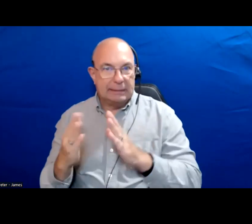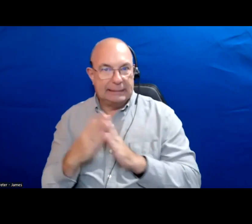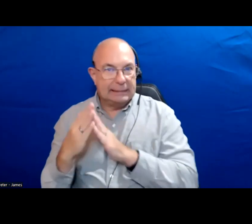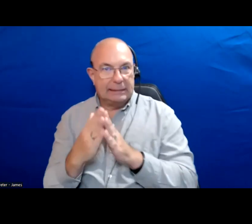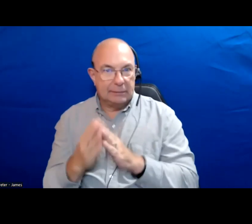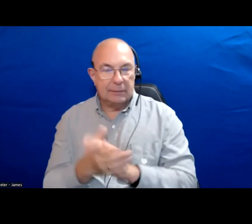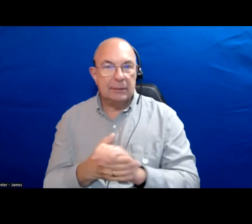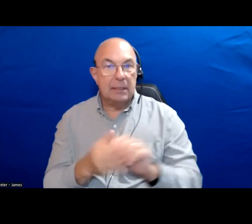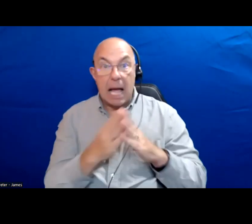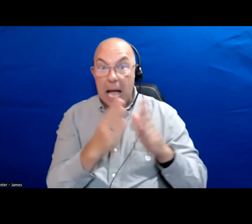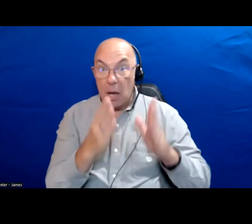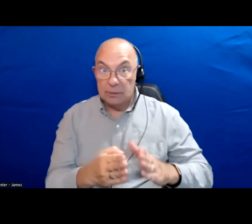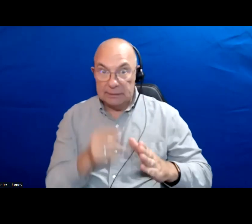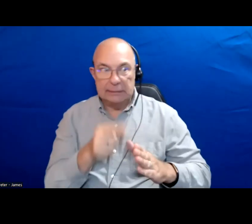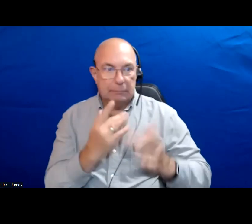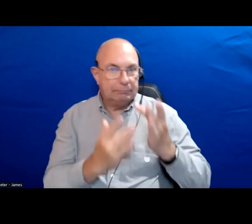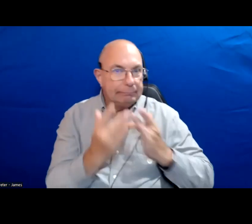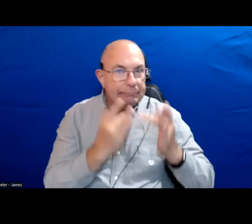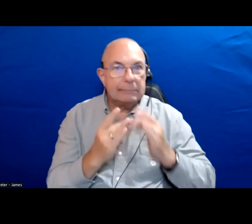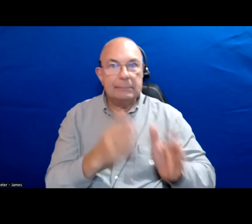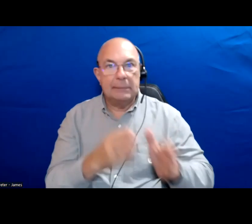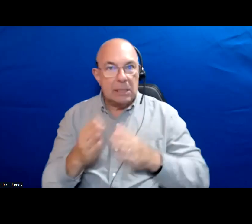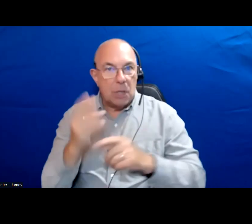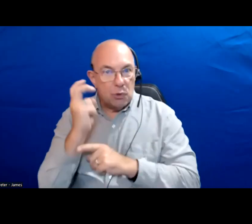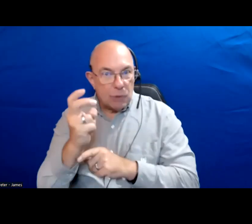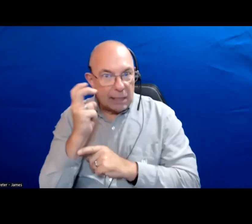The housing crisis as mentioned, public transit as well.